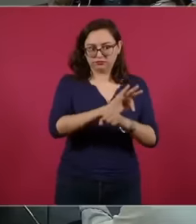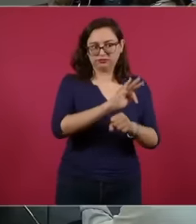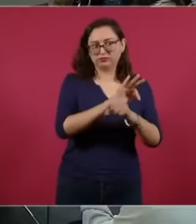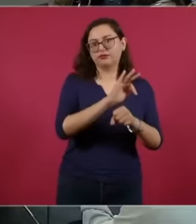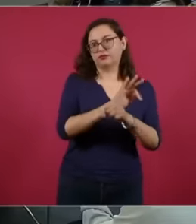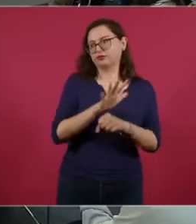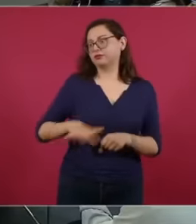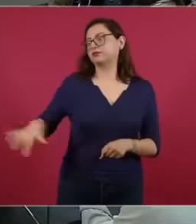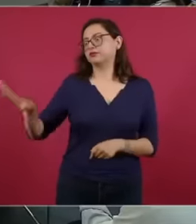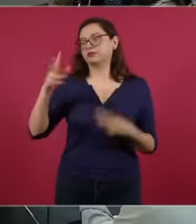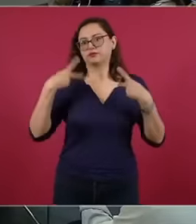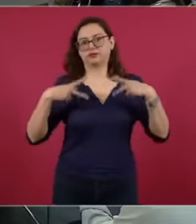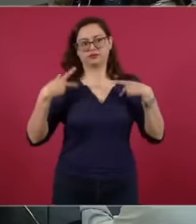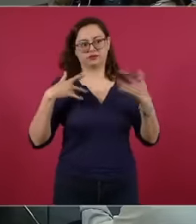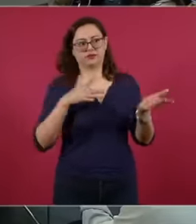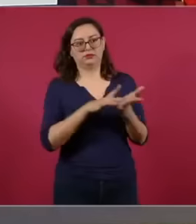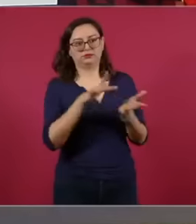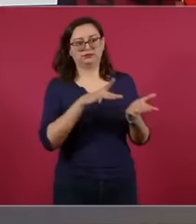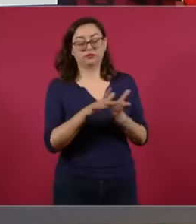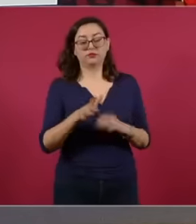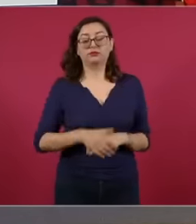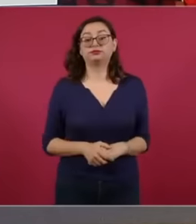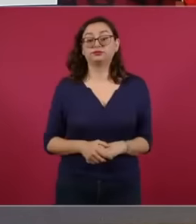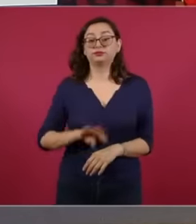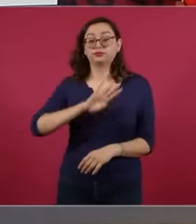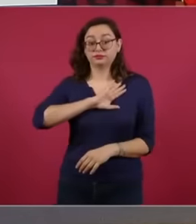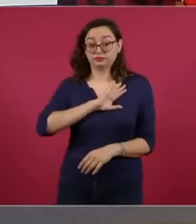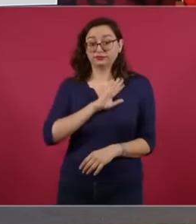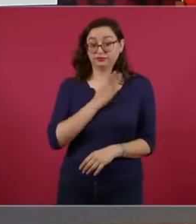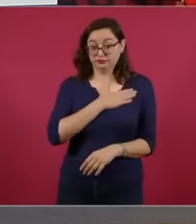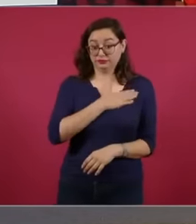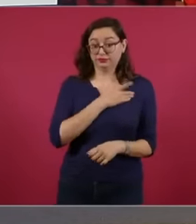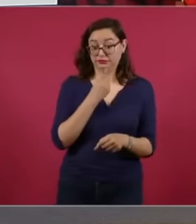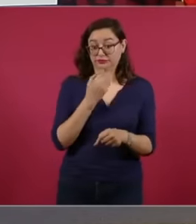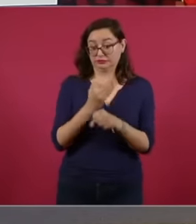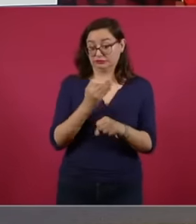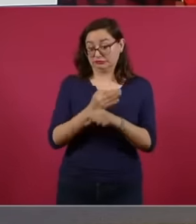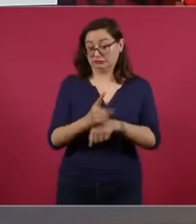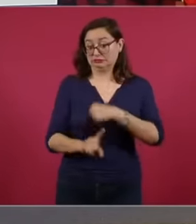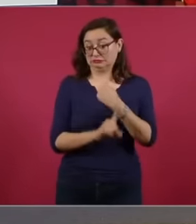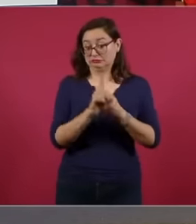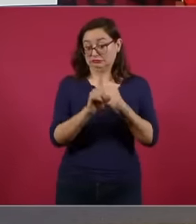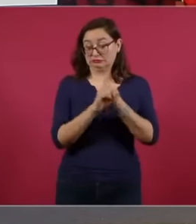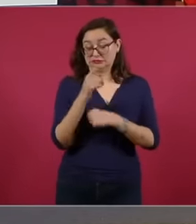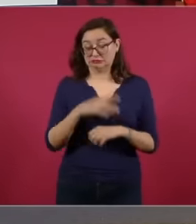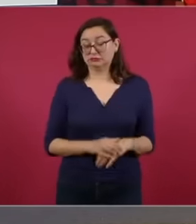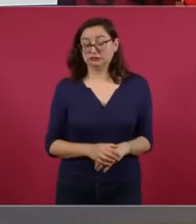Sánchez from Spain who is now having controversy with the media communication eh has 40%